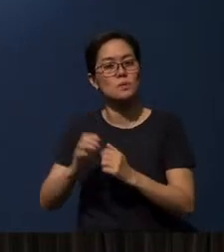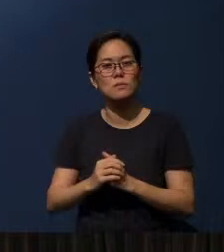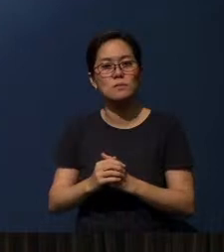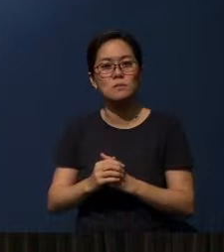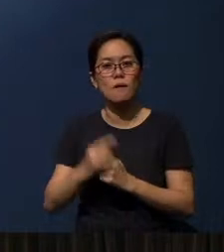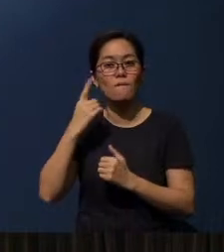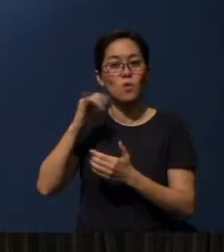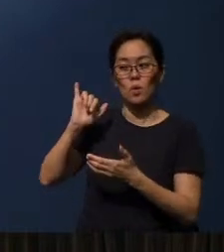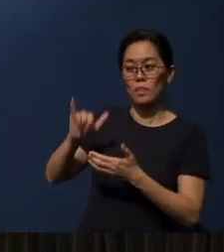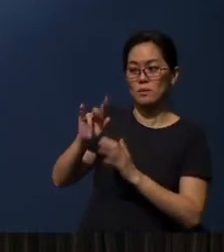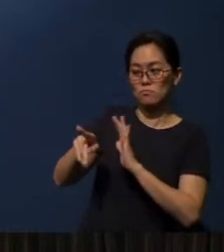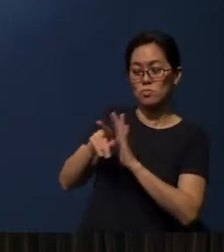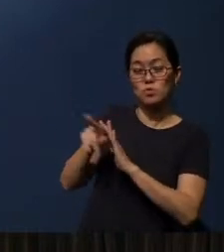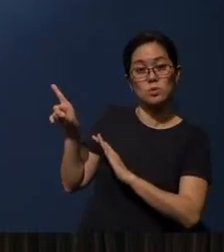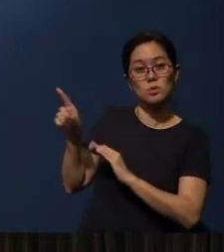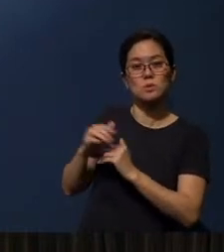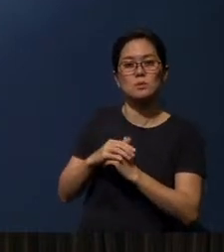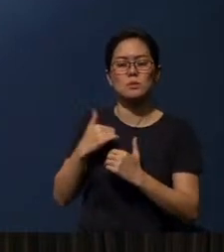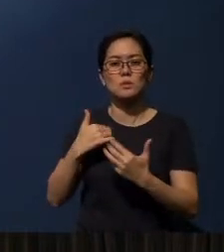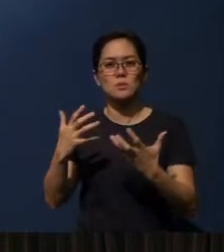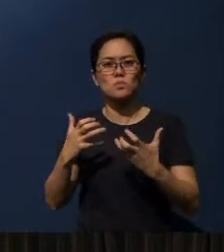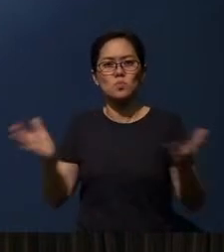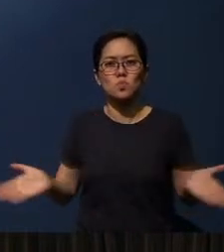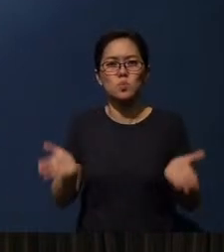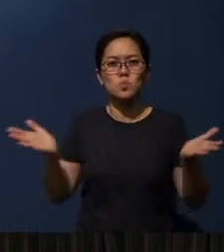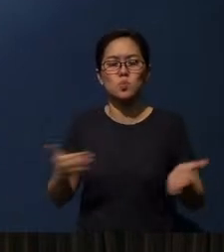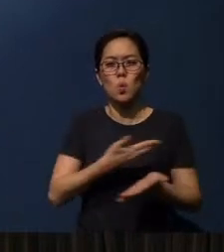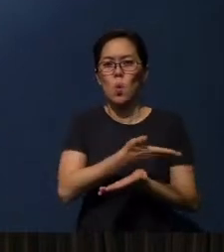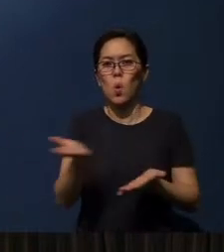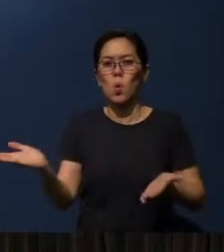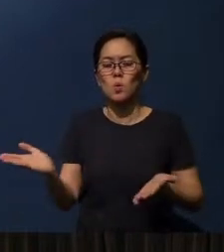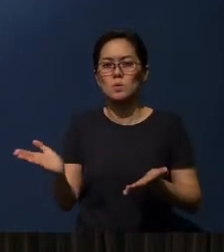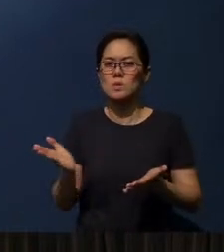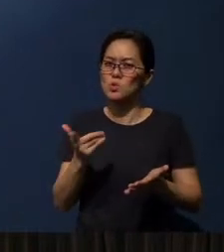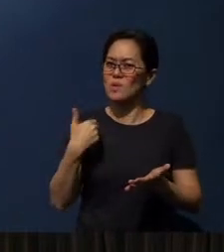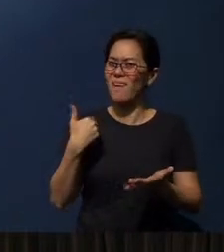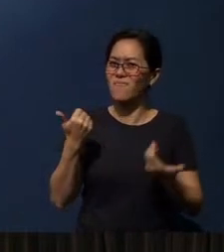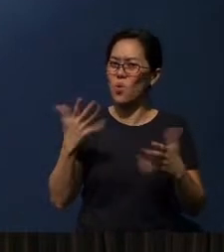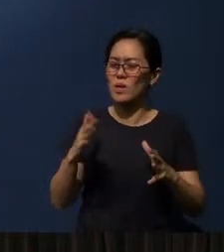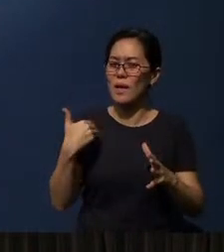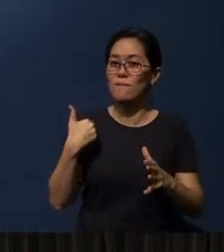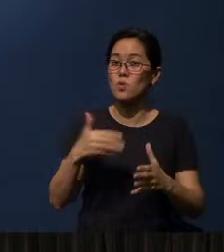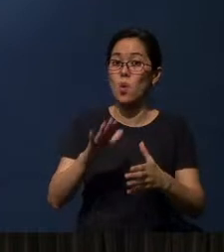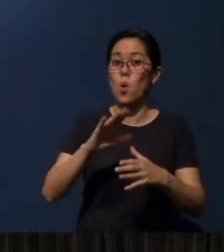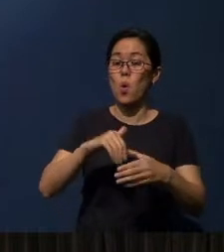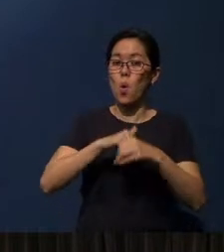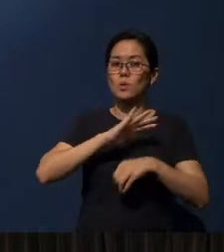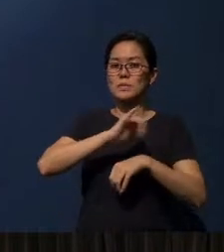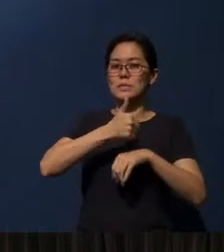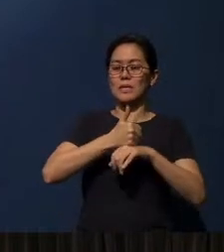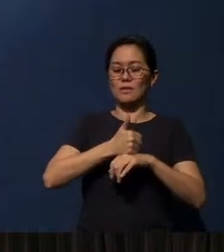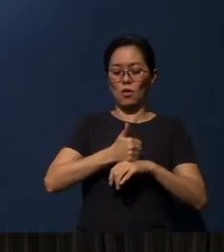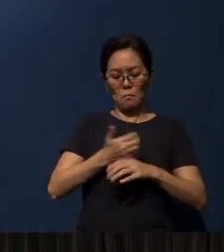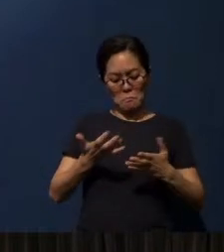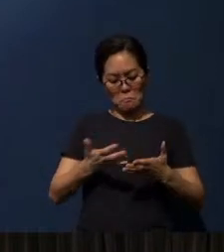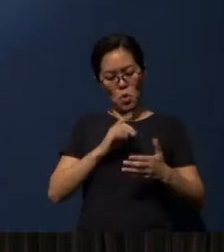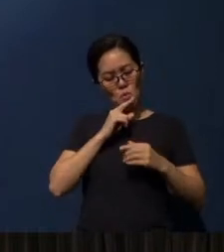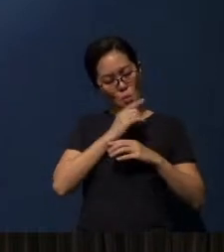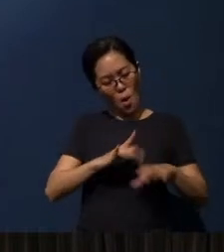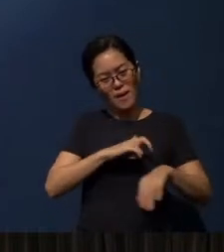So for this period of time, I just urge all of us even if you already have your own set of devotional material during quiet time,